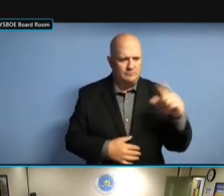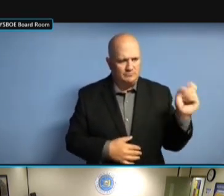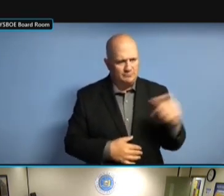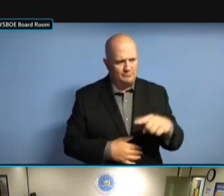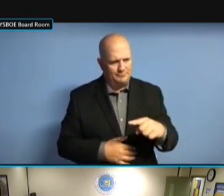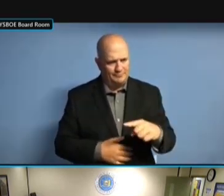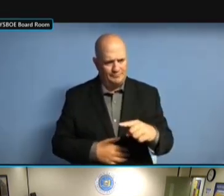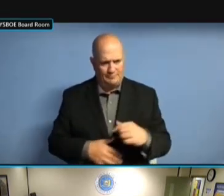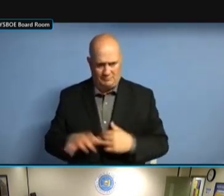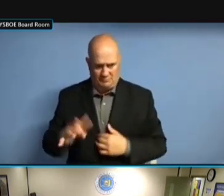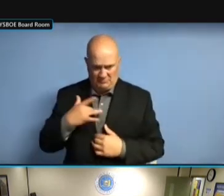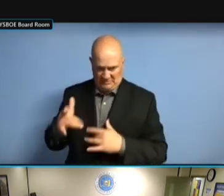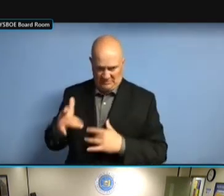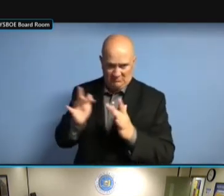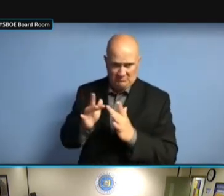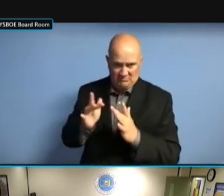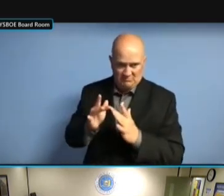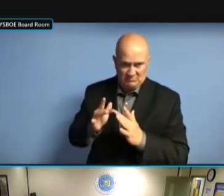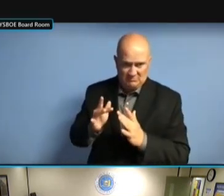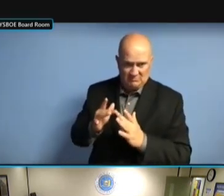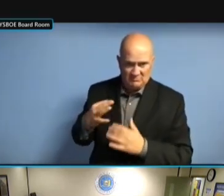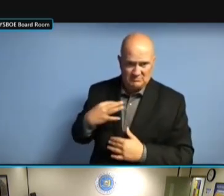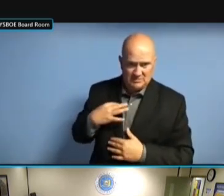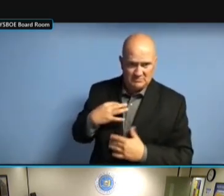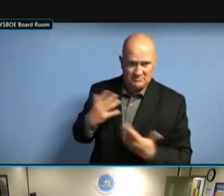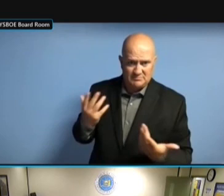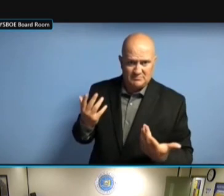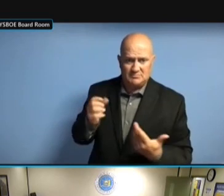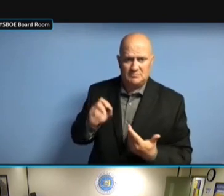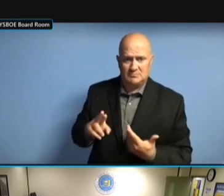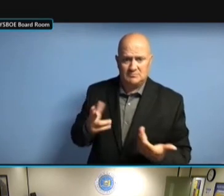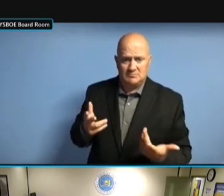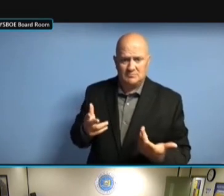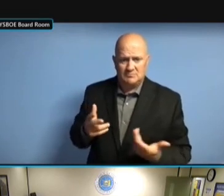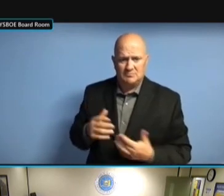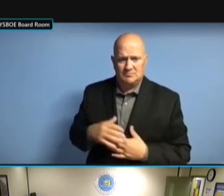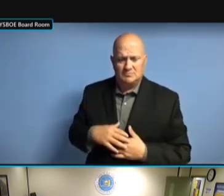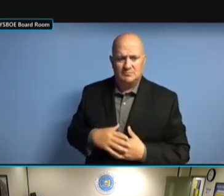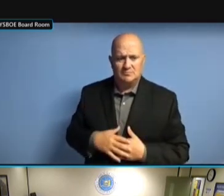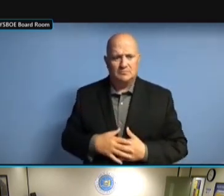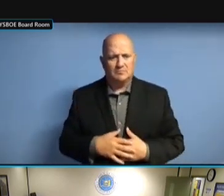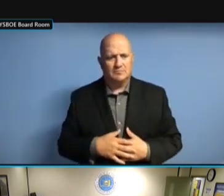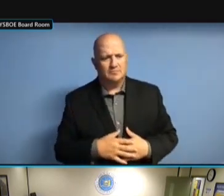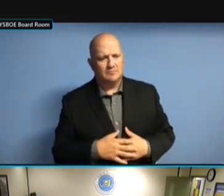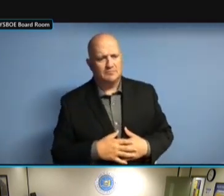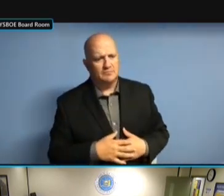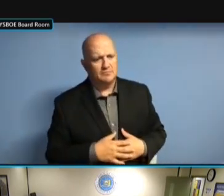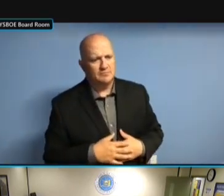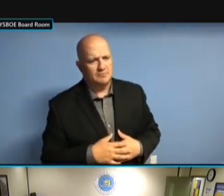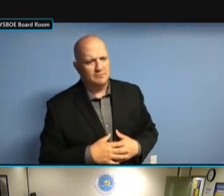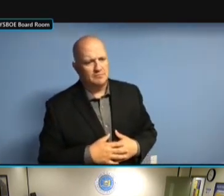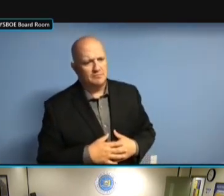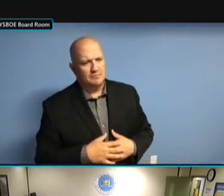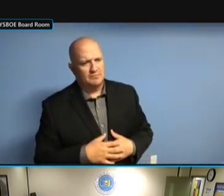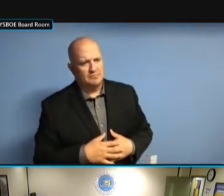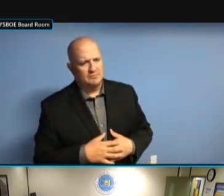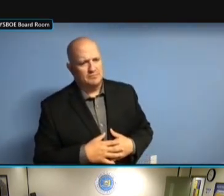TREASURER. >> OR DOES THE FEDERAL REQUIRE OR DOES THE FEDERAL REQUIRE OR DOES THE FEDERAL REQUIRE THAT? THAT? THAT? SOMEBODY THAT? SOMEBODY REQUIRES THAT? SOMEBODY REQUIRES BOTH. SOMEBODY REQUIRES BOTH. SOMEBODY REQUIRES BOTH. SO SOMEBODY REQUIRES BOTH. SO THERE'S SOMEBODY REQUIRES BOTH. SO THERE'S NEVER SOMEBODY REQUIRES BOTH. SO THERE'S NEVER AN SOMEBODY REQUIRES BOTH. SO THERE'S NEVER AN EXCUSE SOMEBODY REQUIRES BOTH. SO THERE'S NEVER AN EXCUSE WHEN SO THERE'S NEVER AN EXCUSE WHEN SO THERE'S NEVER AN EXCUSE WHEN THE SO THERE'S NEVER AN EXCUSE WHEN THE TREASURER SO THERE'S NEVER AN EXCUSE WHEN THE TREASURER IS SO THERE'S NEVER AN EXCUSE WHEN THE TREASURER IS ABSENT. THE TREASURER IS ABSENT. THE TREASURER IS ABSENT. >> THE TREASURER IS ABSENT. >> THEY THE TREASURER IS ABSENT. >> THEY PASSED THE TREASURER IS ABSENT. >> THEY PASSED A THE TREASURER IS ABSENT. >> THEY PASSED A LAW THE TREASURER IS ABSENT. >> THEY PASSED A LAW RECENTLY THEY PASSED A LAW RECENTLY THEY PASSED A LAW RECENTLY WHERE THEY PASSED A LAW RECENTLY WHERE YOU THEY PASSED A LAW RECENTLY WHERE YOU NEED THEY PASSED A LAW RECENTLY WHERE YOU NEED TO